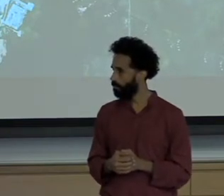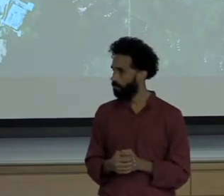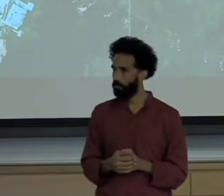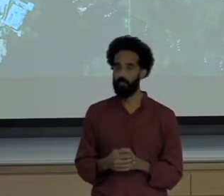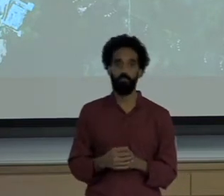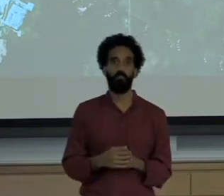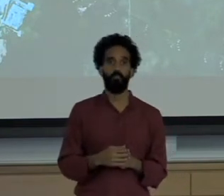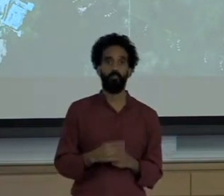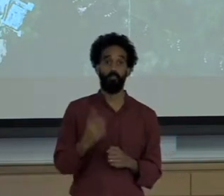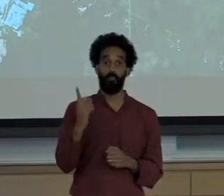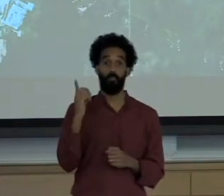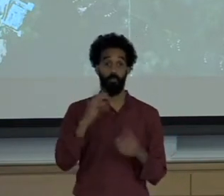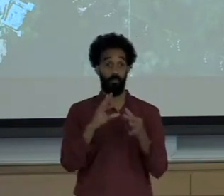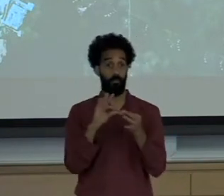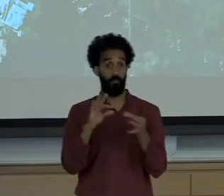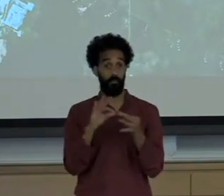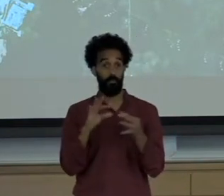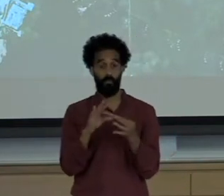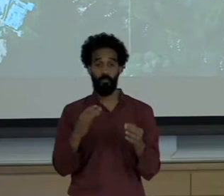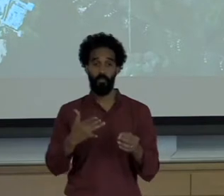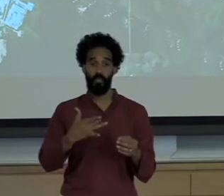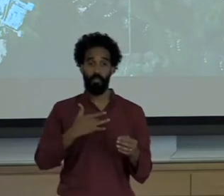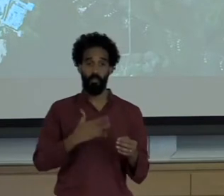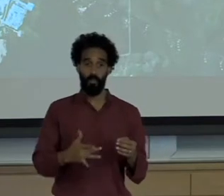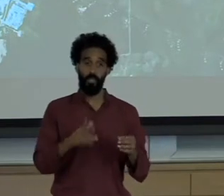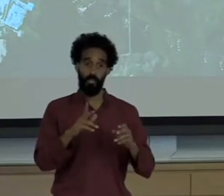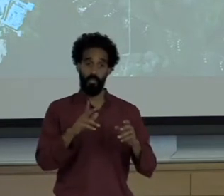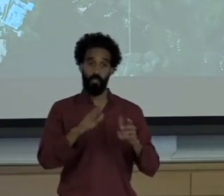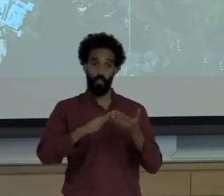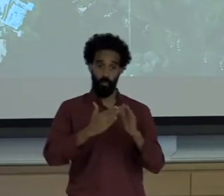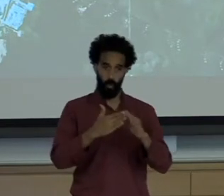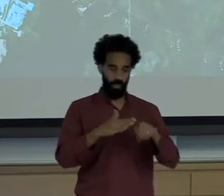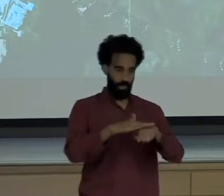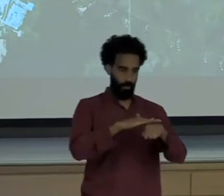This gentleman brings together indigenous communities into the realization that they have rights